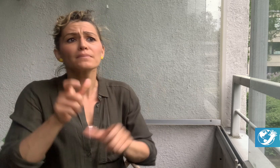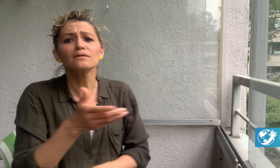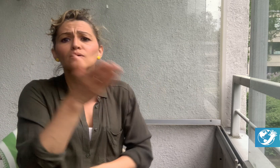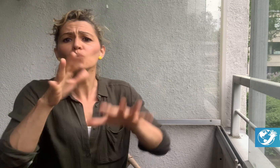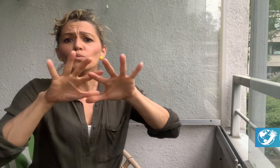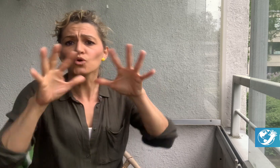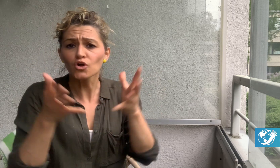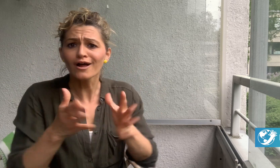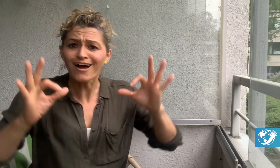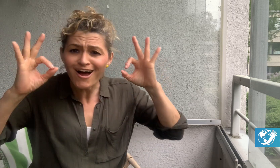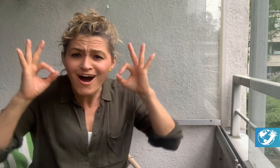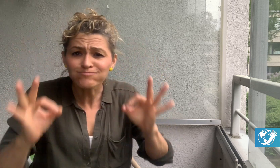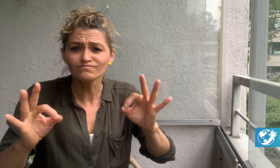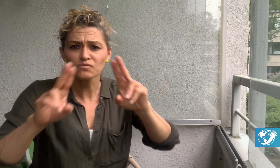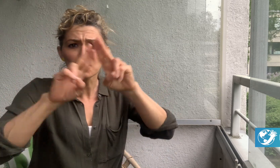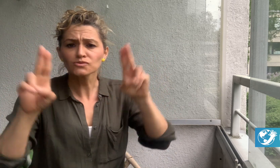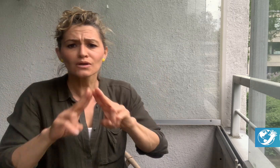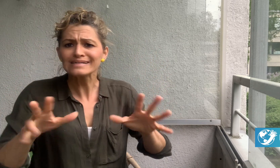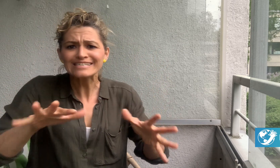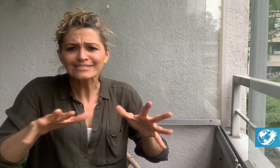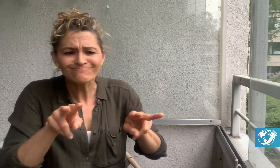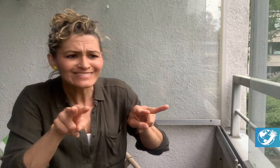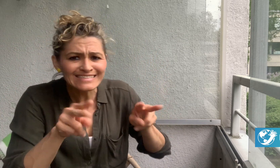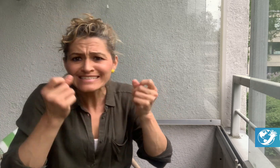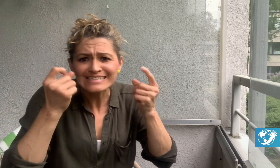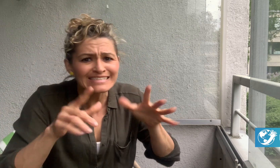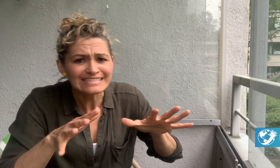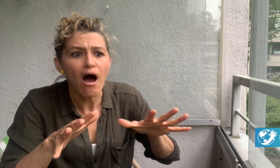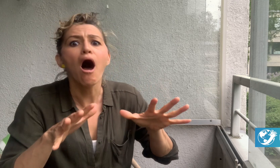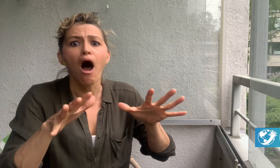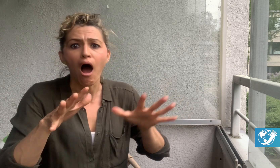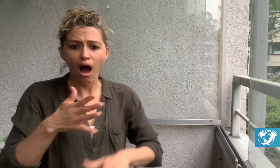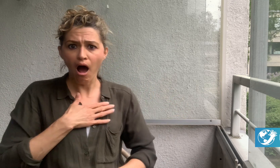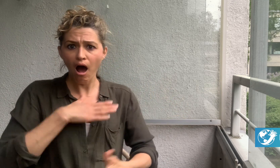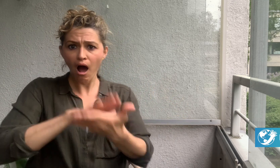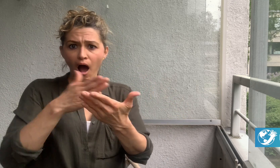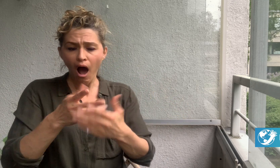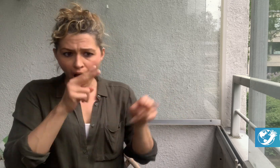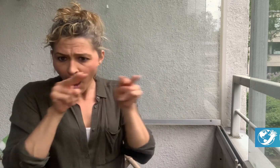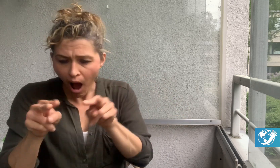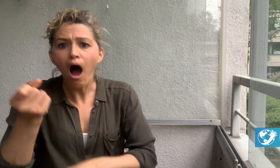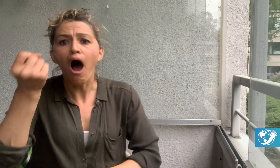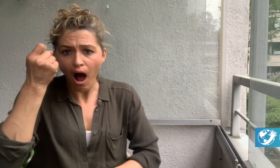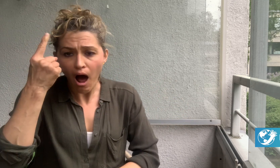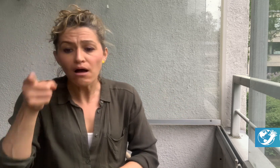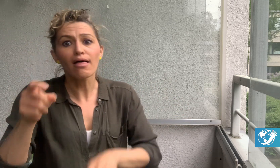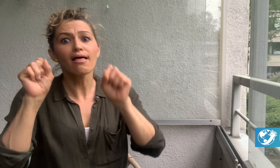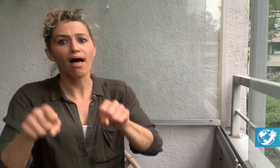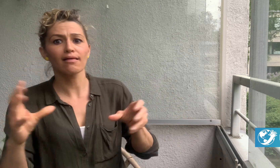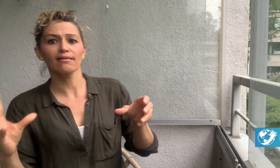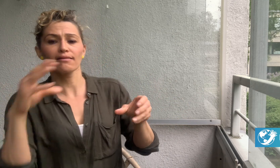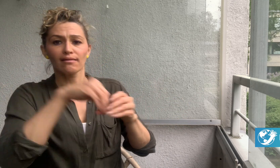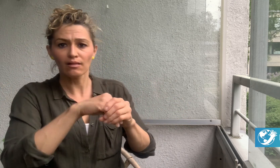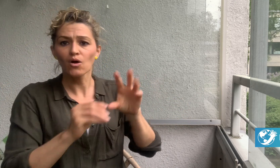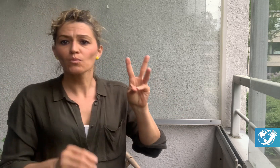in International Sign to participate in WFD's